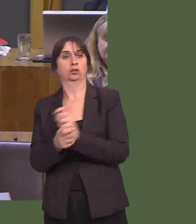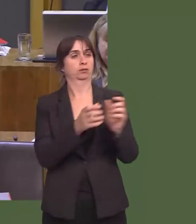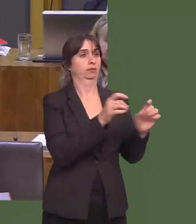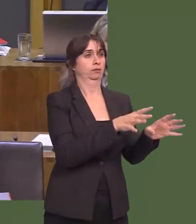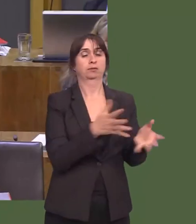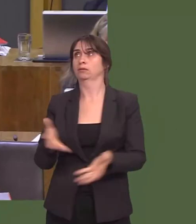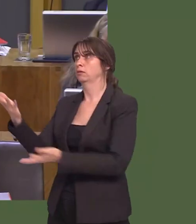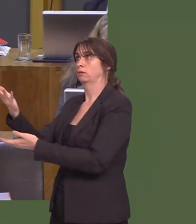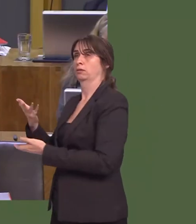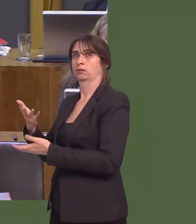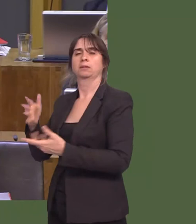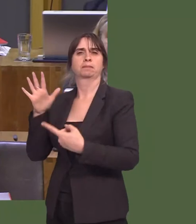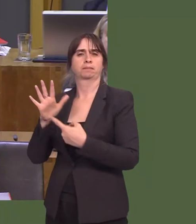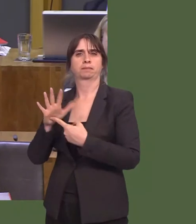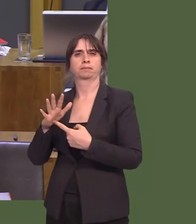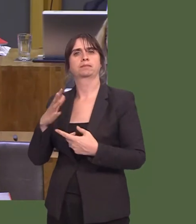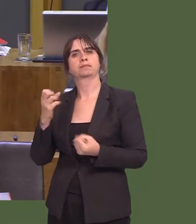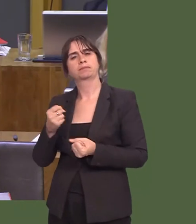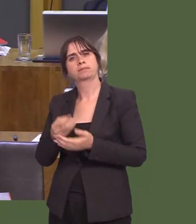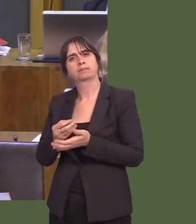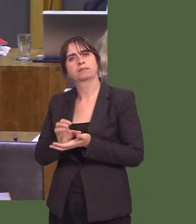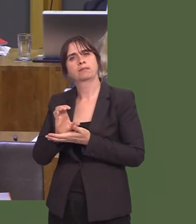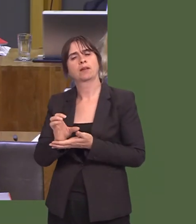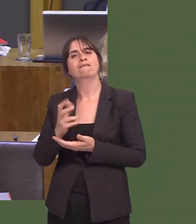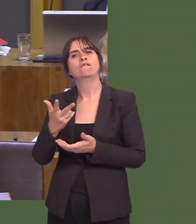made available for third sector partners to ensure that young people with the most severe